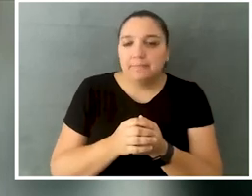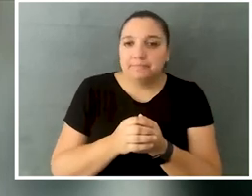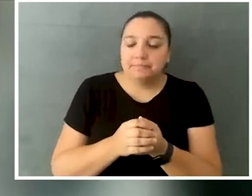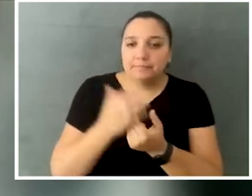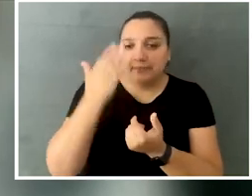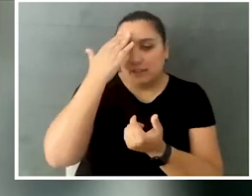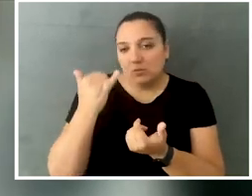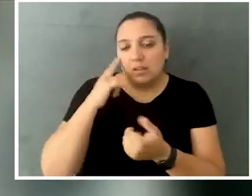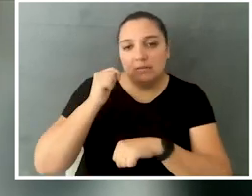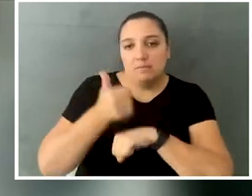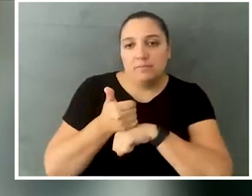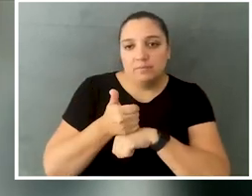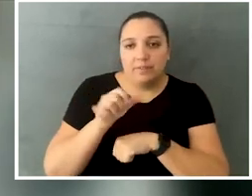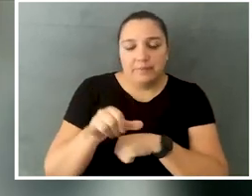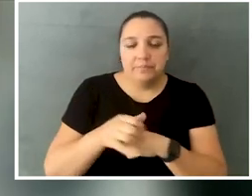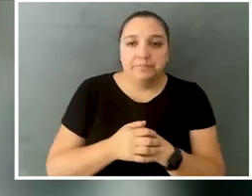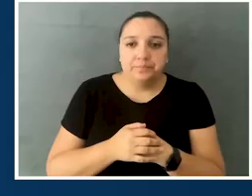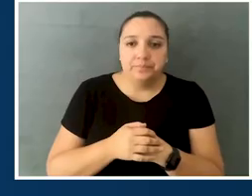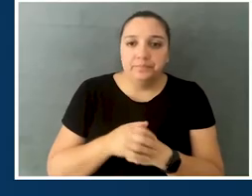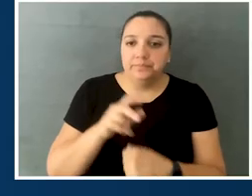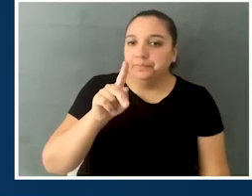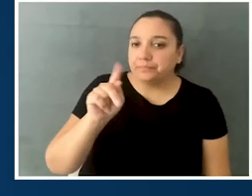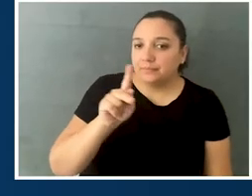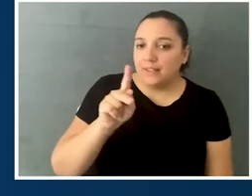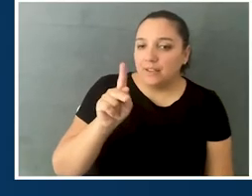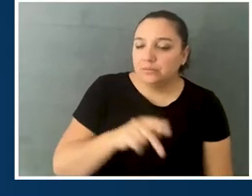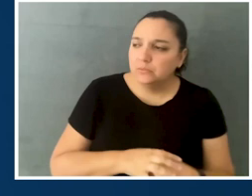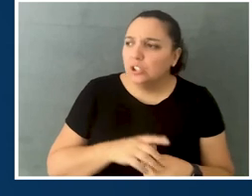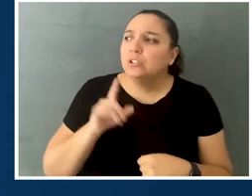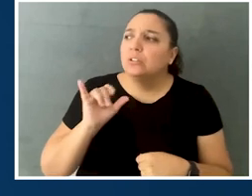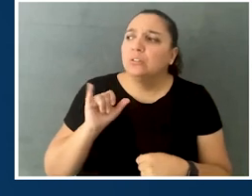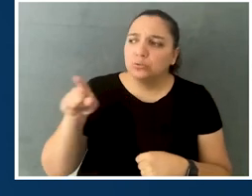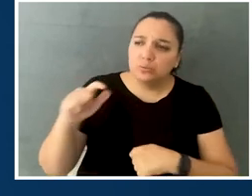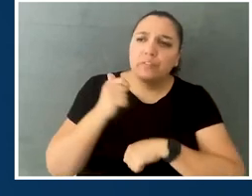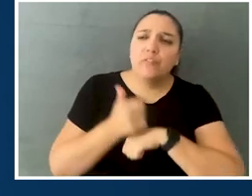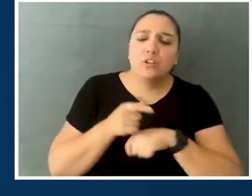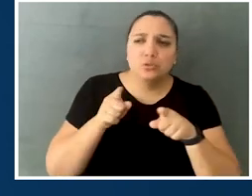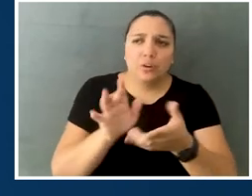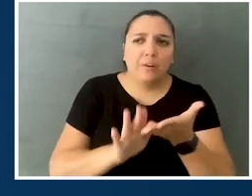So, yeah. That's how I got into this ed work. So you started this while you were in college.